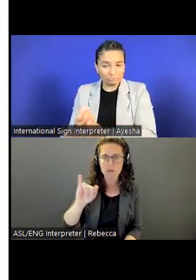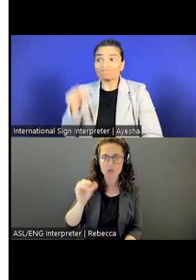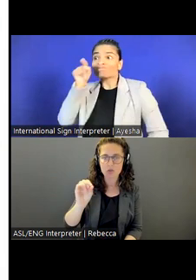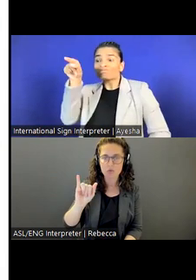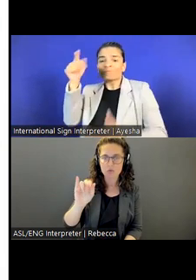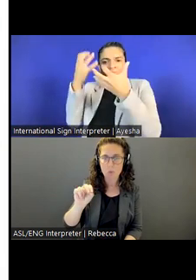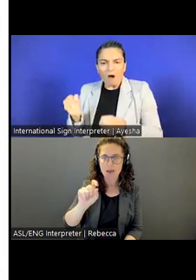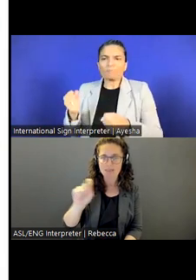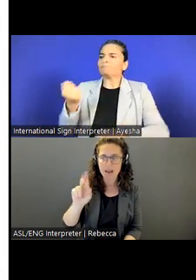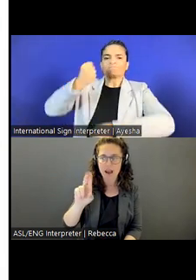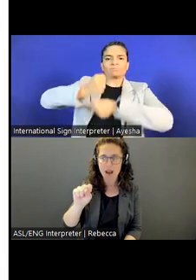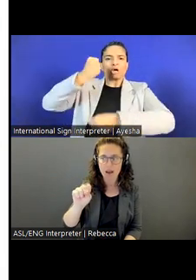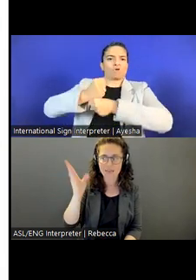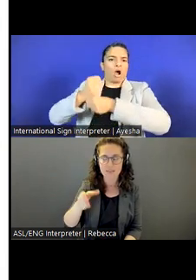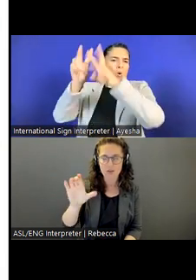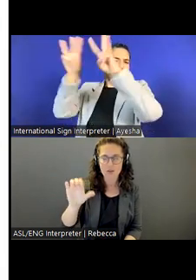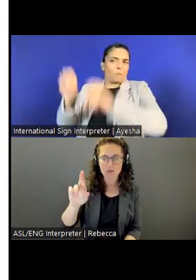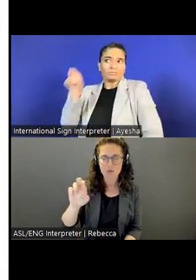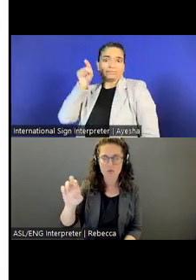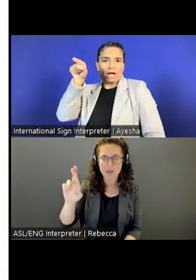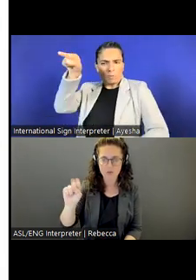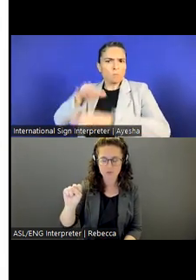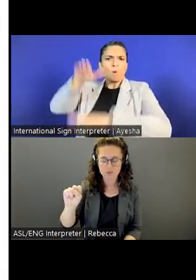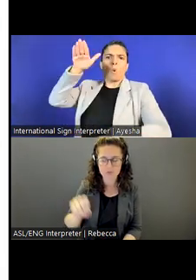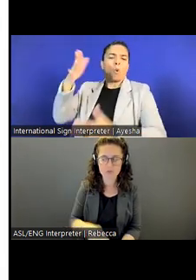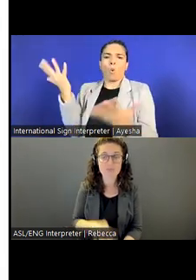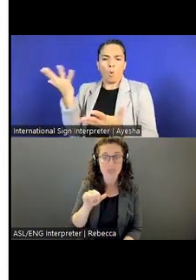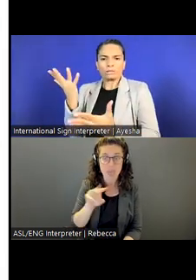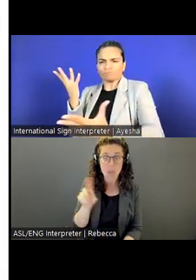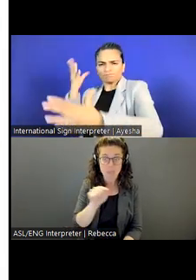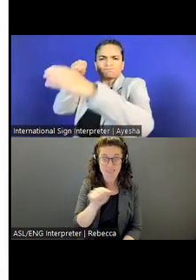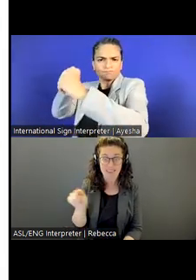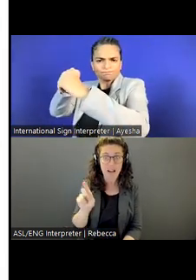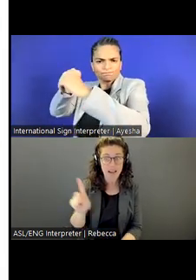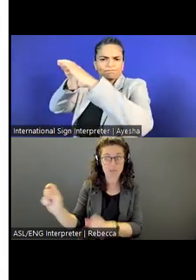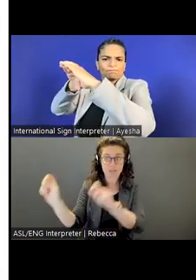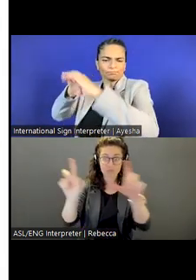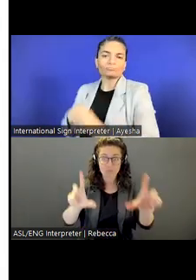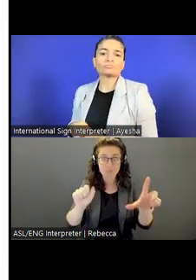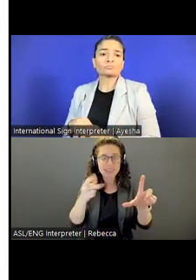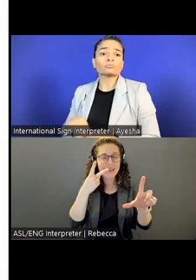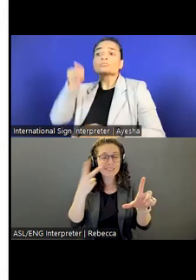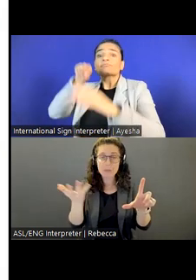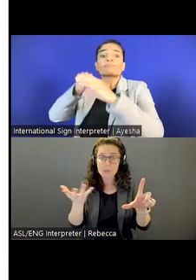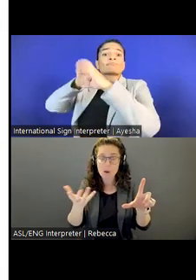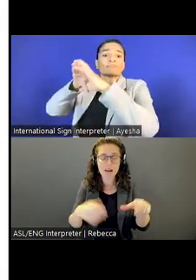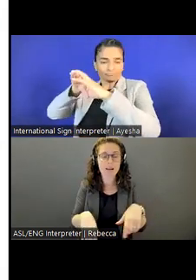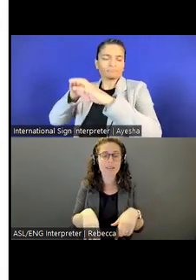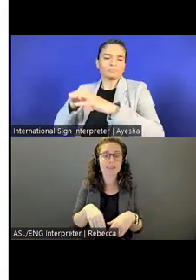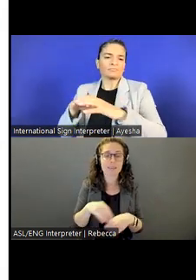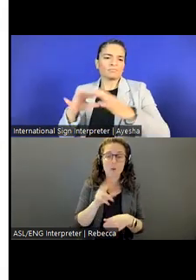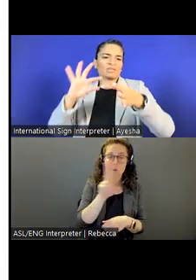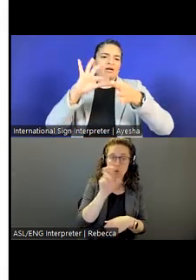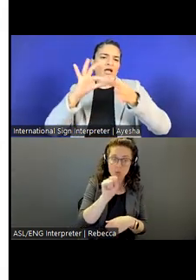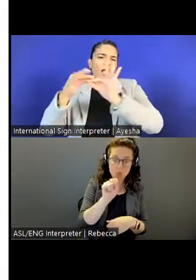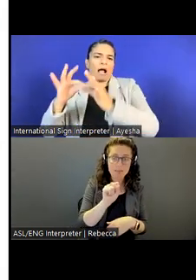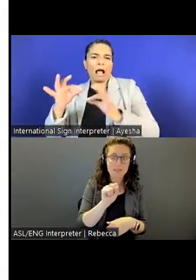On that site, you can actually find both domestic opportunities and also international.